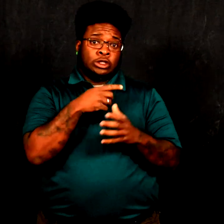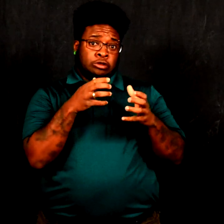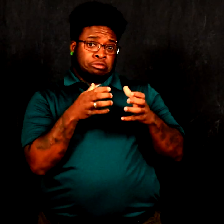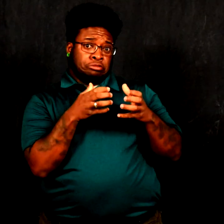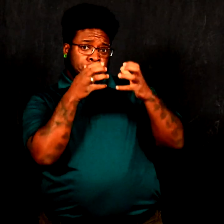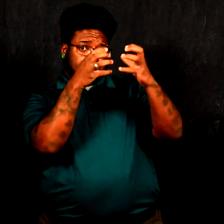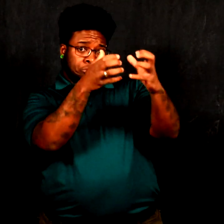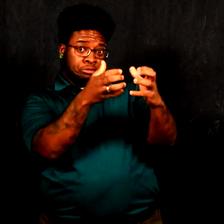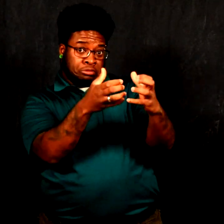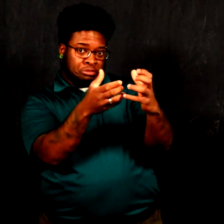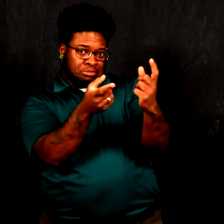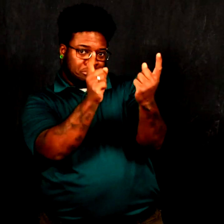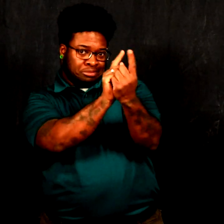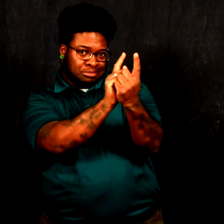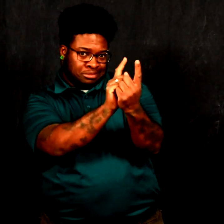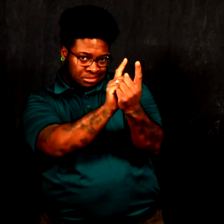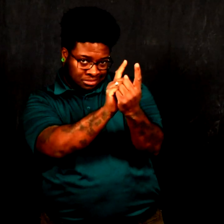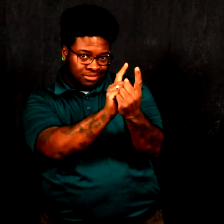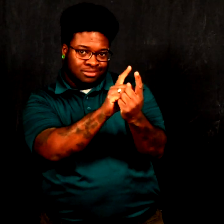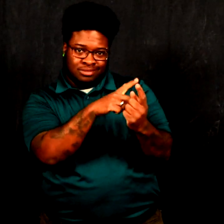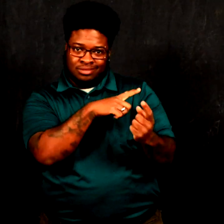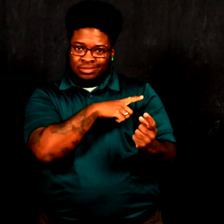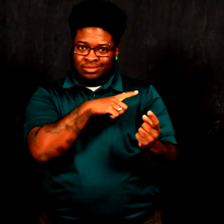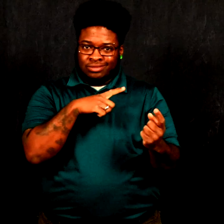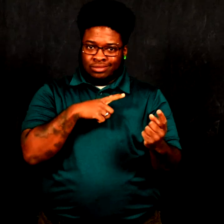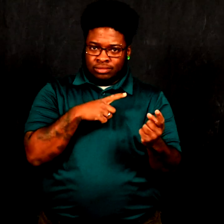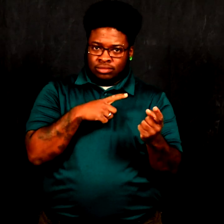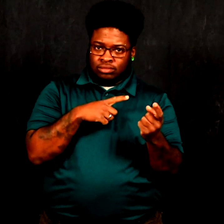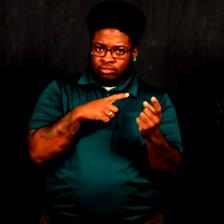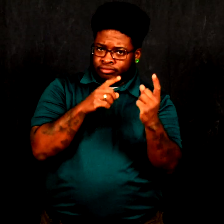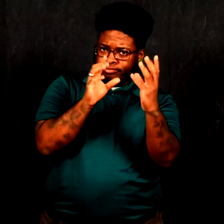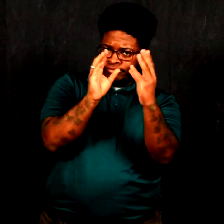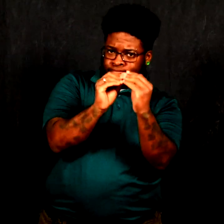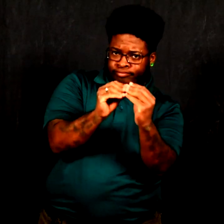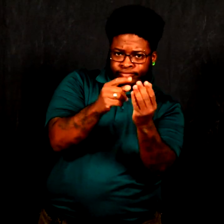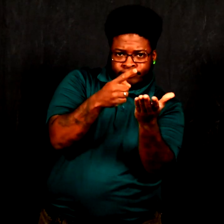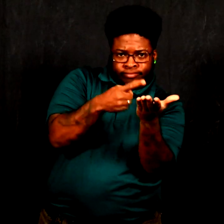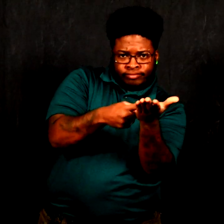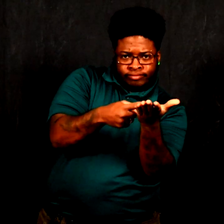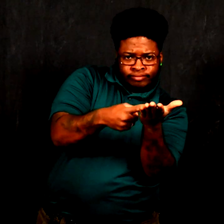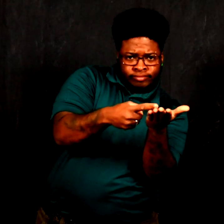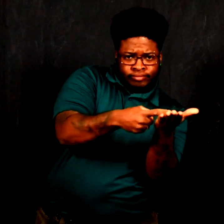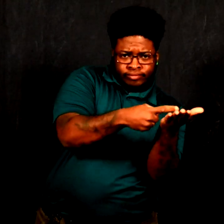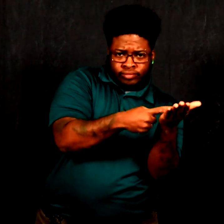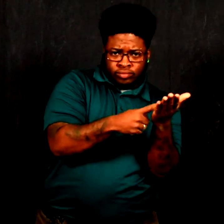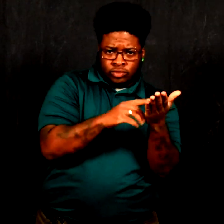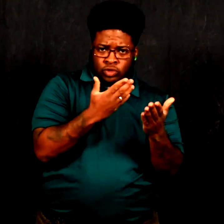We met with legislators during the session to discuss